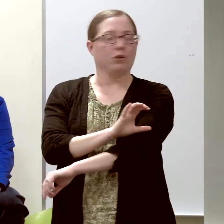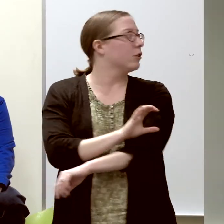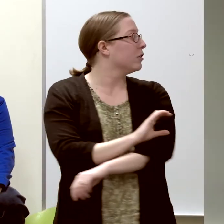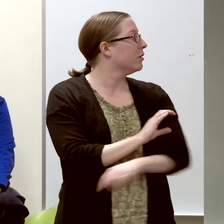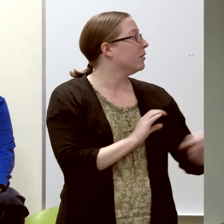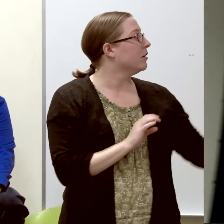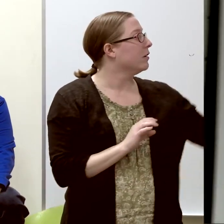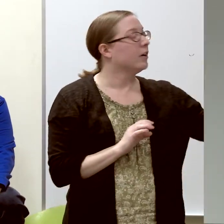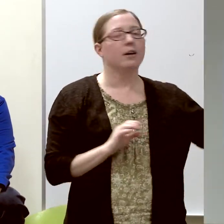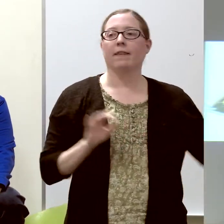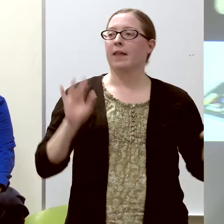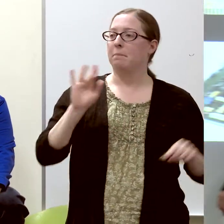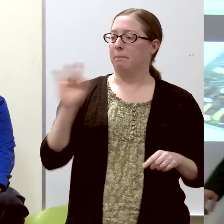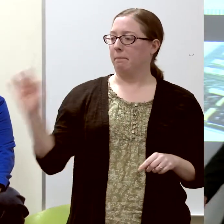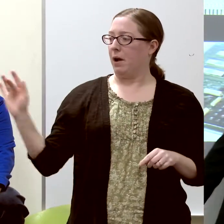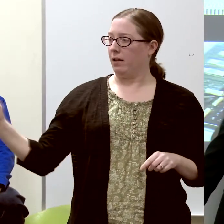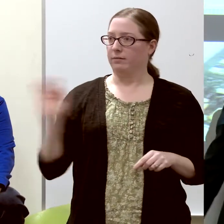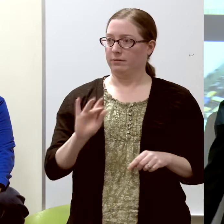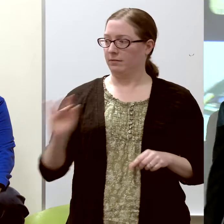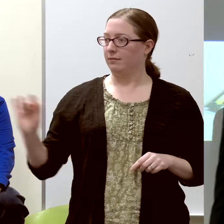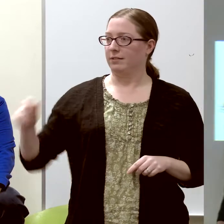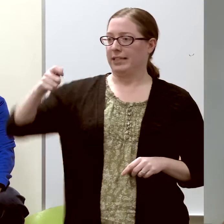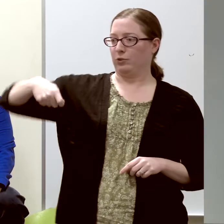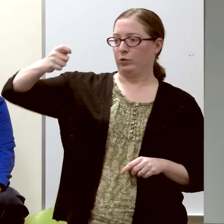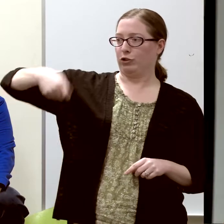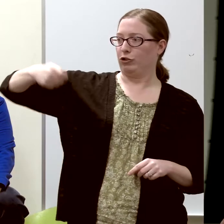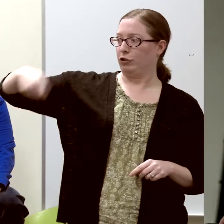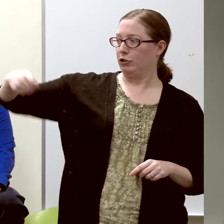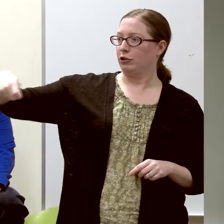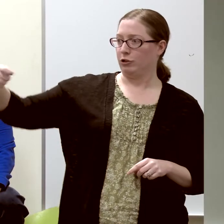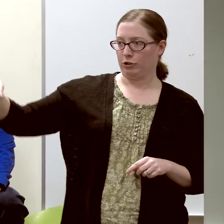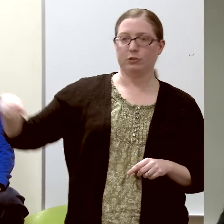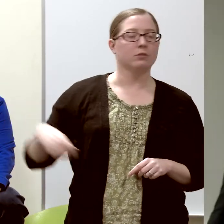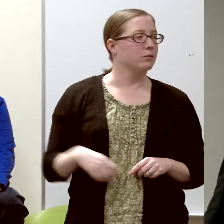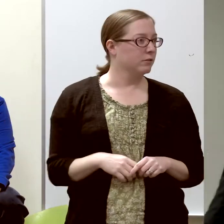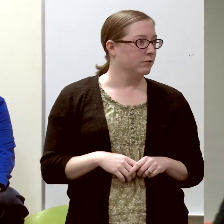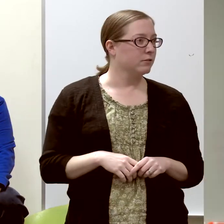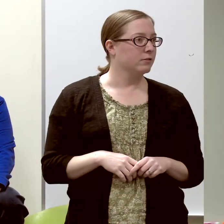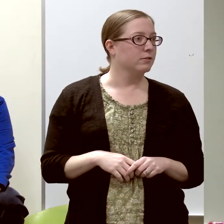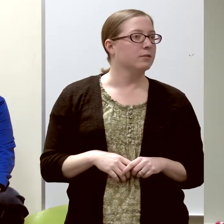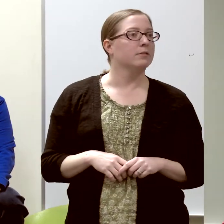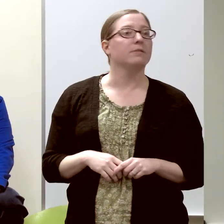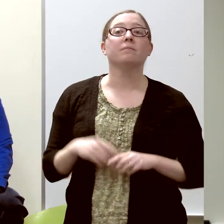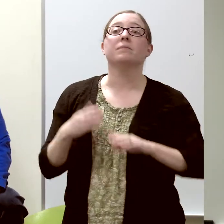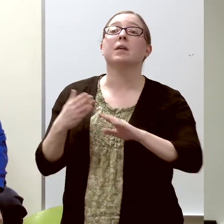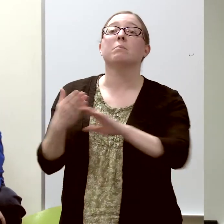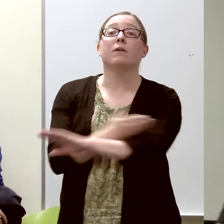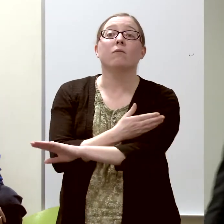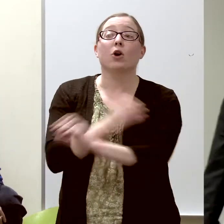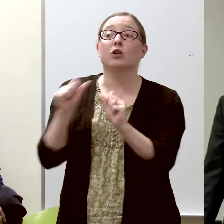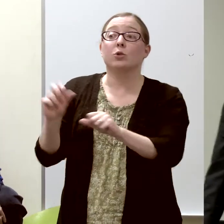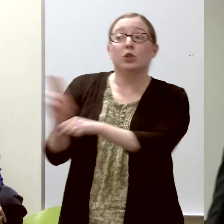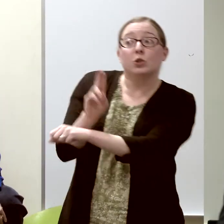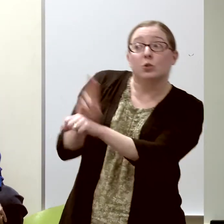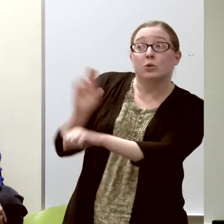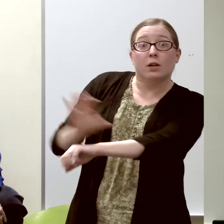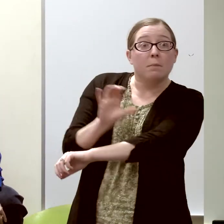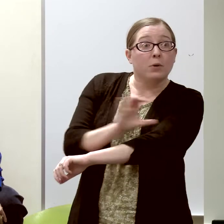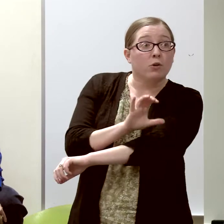These buttons right here, they're switches. Before you could do anything with the computer,